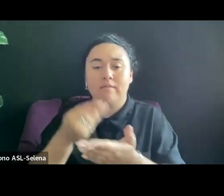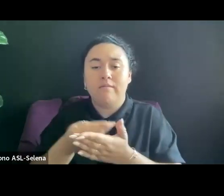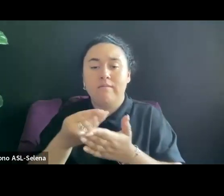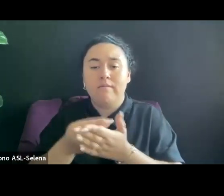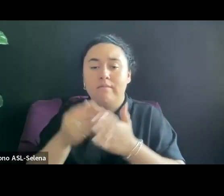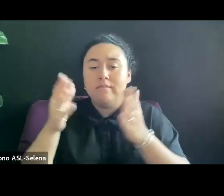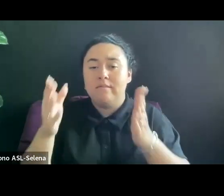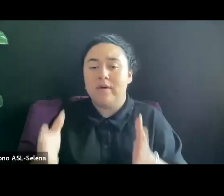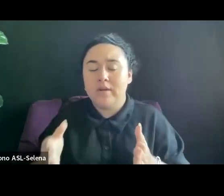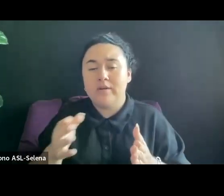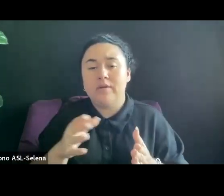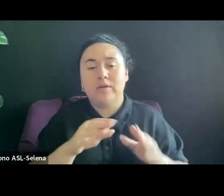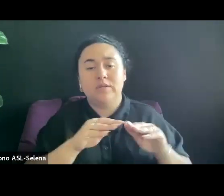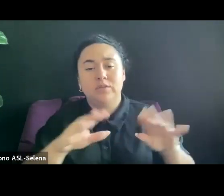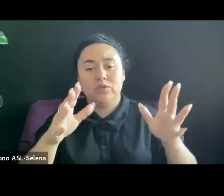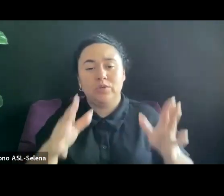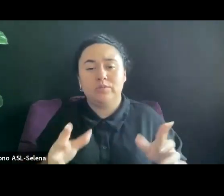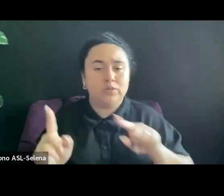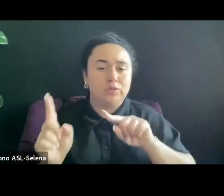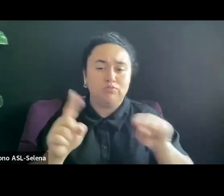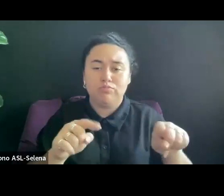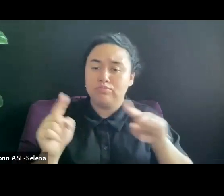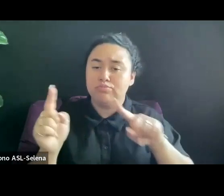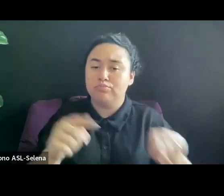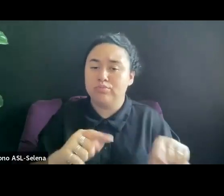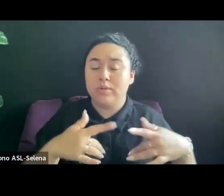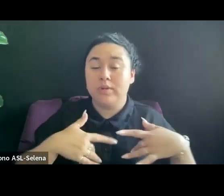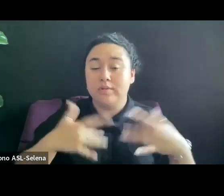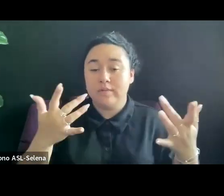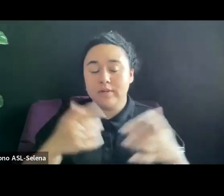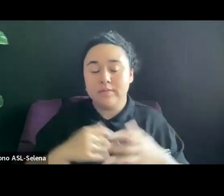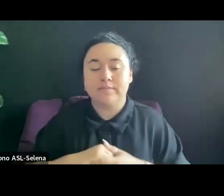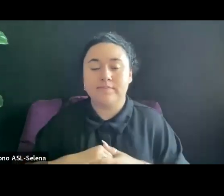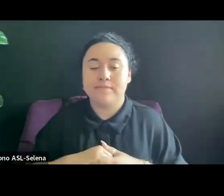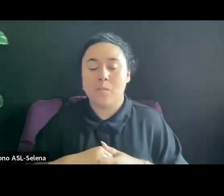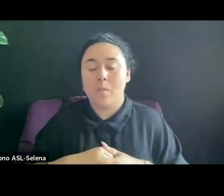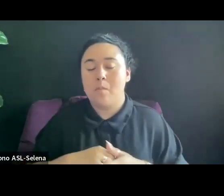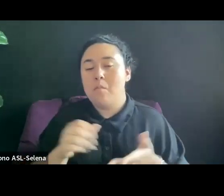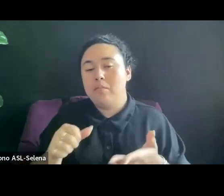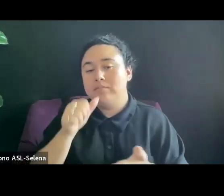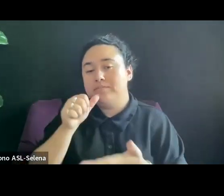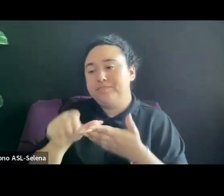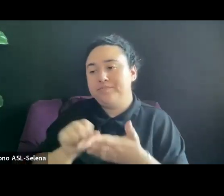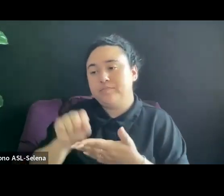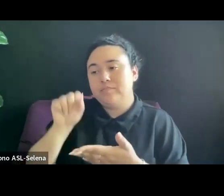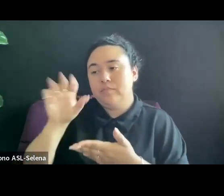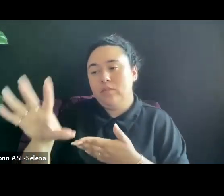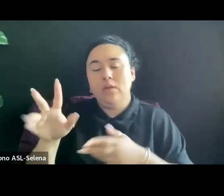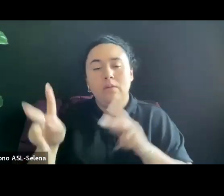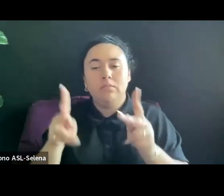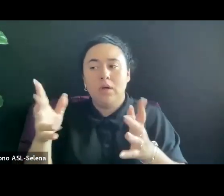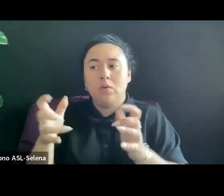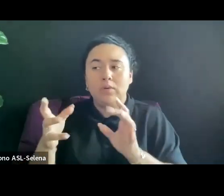SOMETIMES YOU MAY BE ABLE TO WRITE PEOPLE YOU WANT TO CONNECT WITH, EVEN IF YOU OR THEY CAN'T